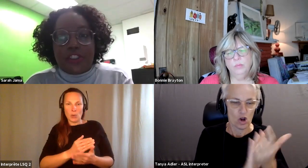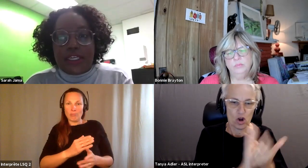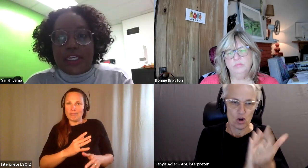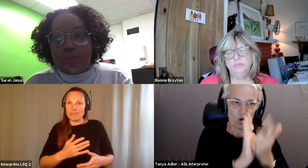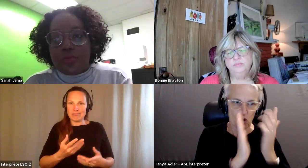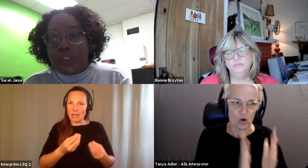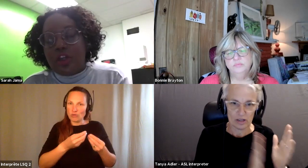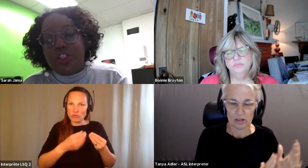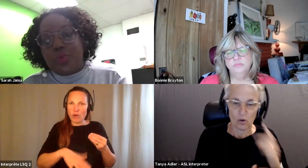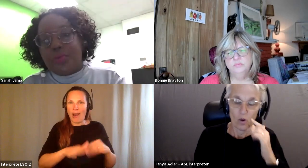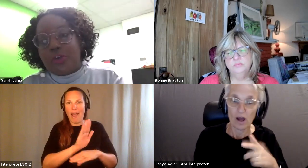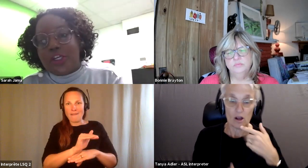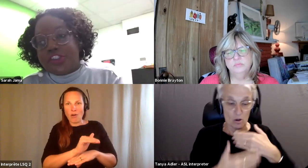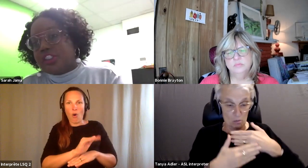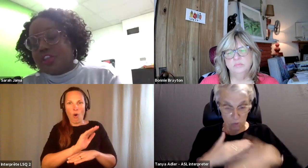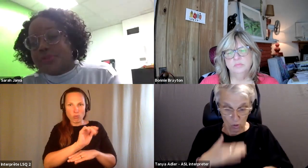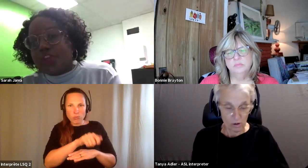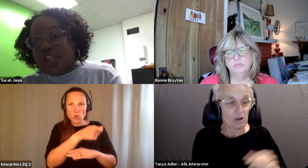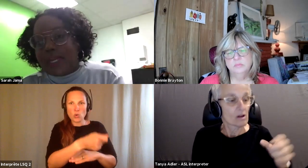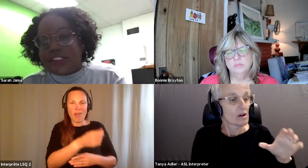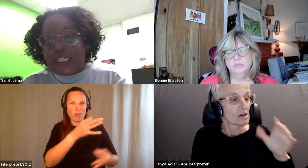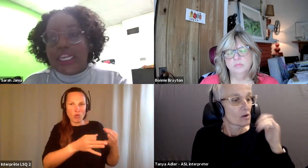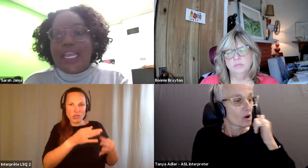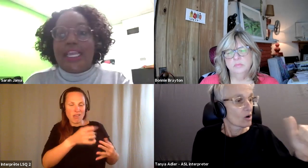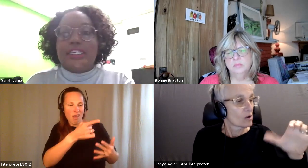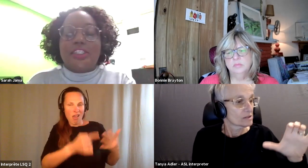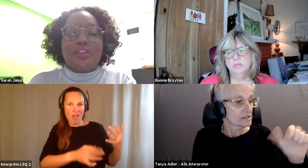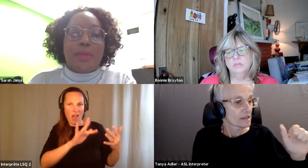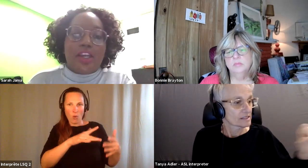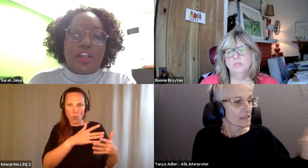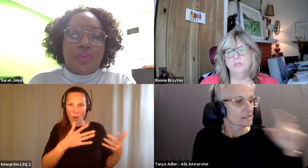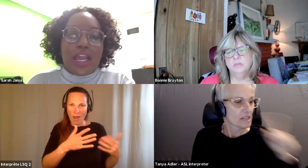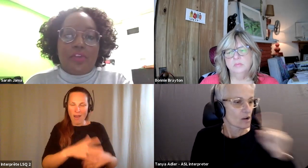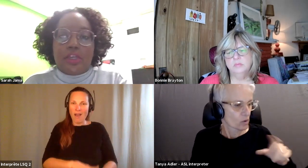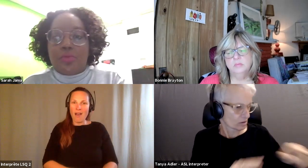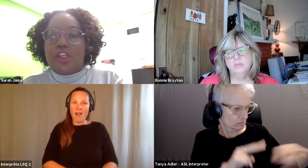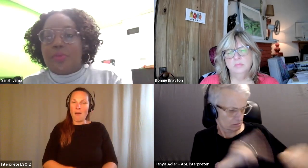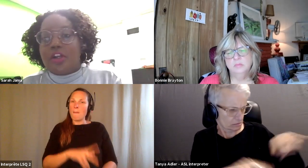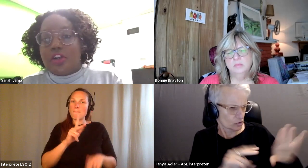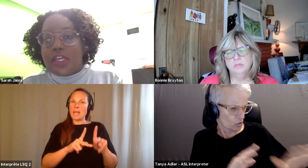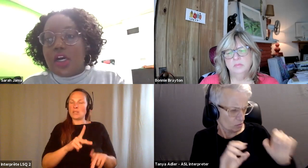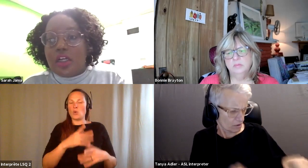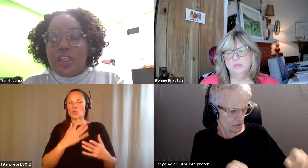Sarah Jama: CDs will be called and you will be questioned in terms of your capacity and it doesn't matter if you have an able bodied partner at all.